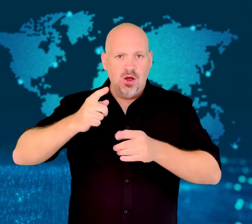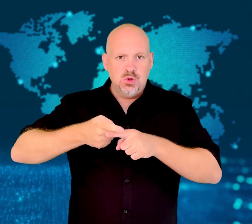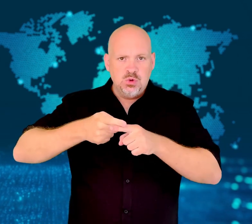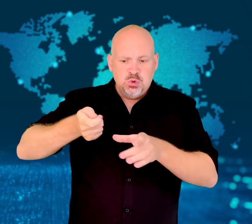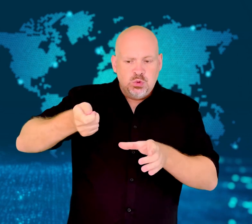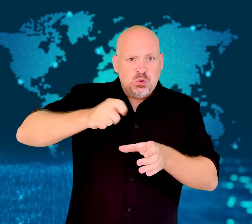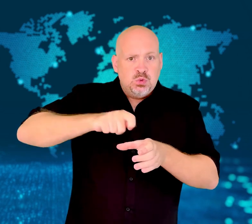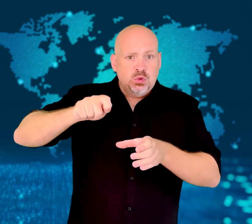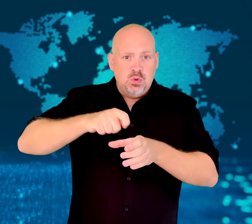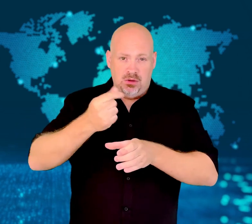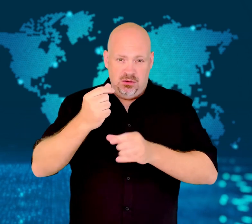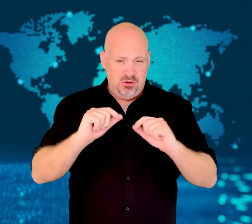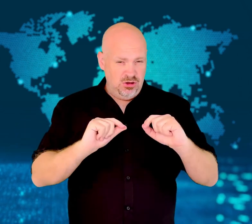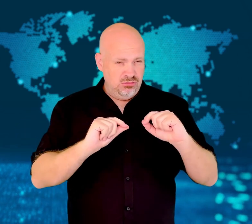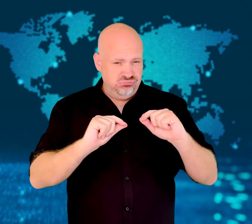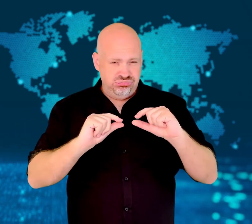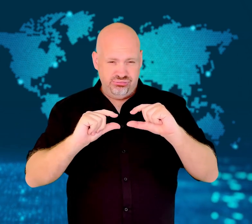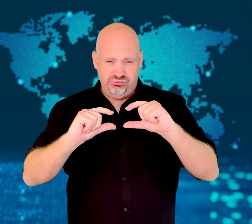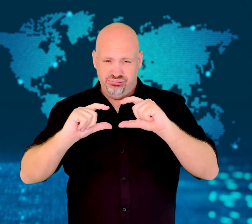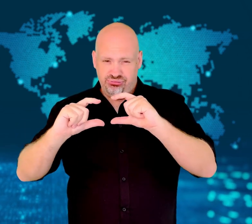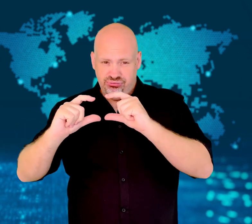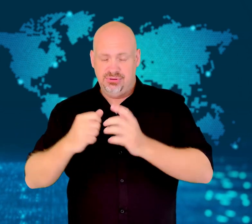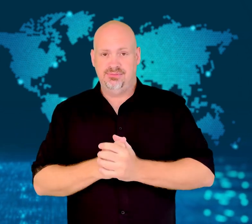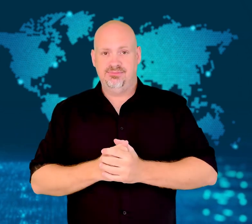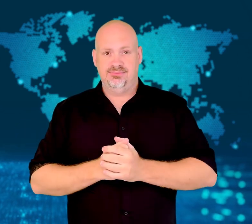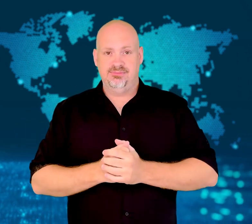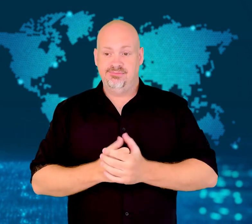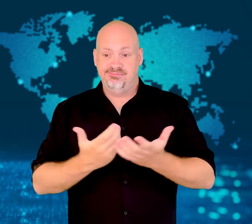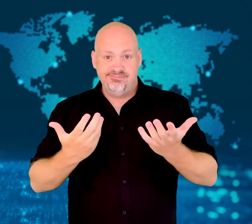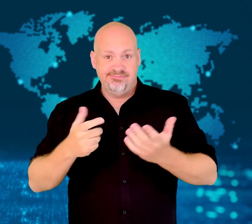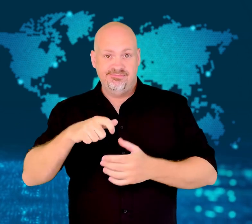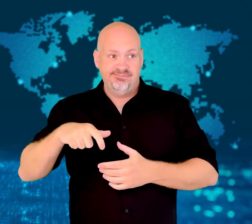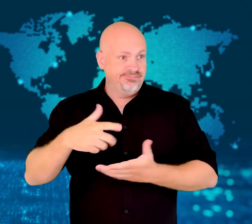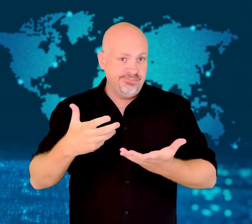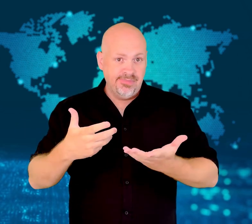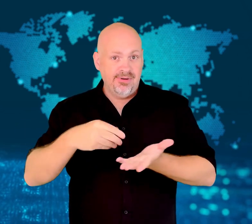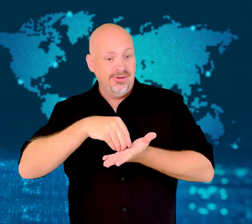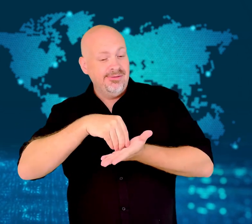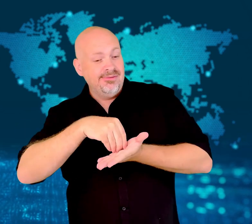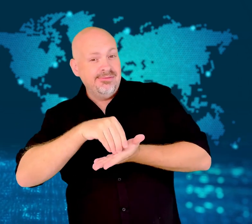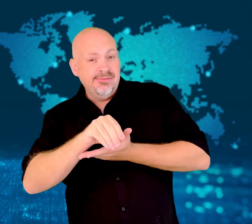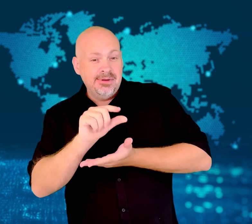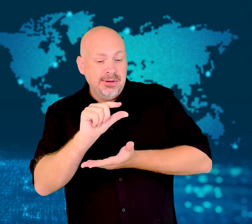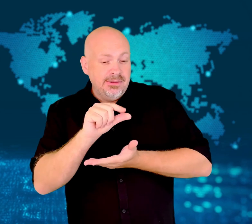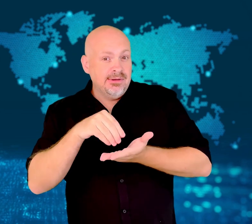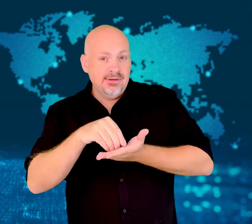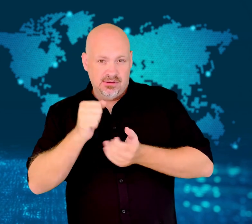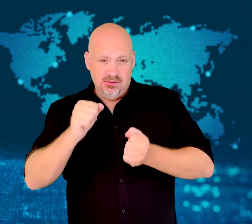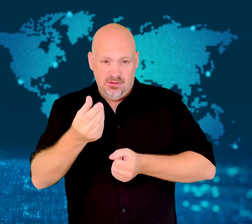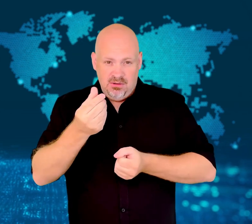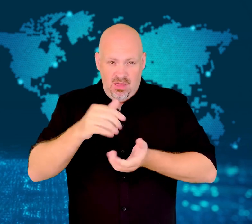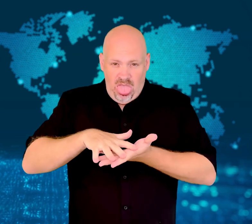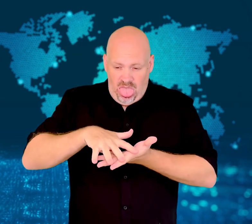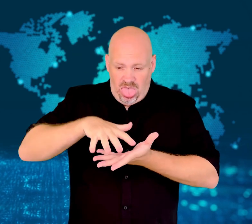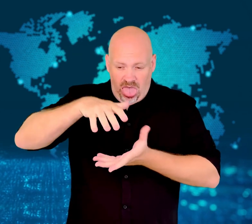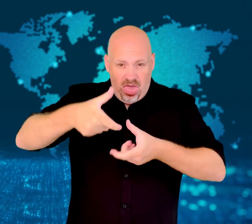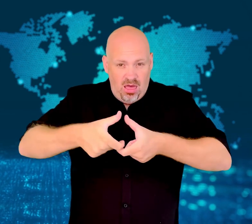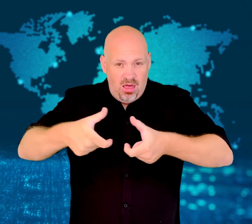which means that simple purchases now require a large number of banknotes.